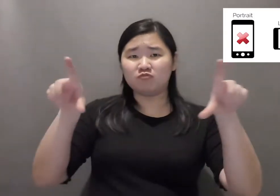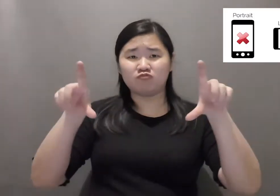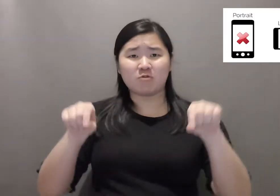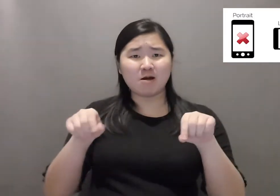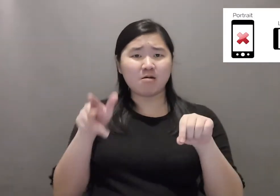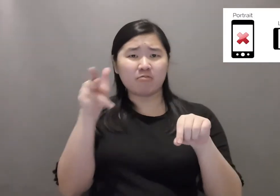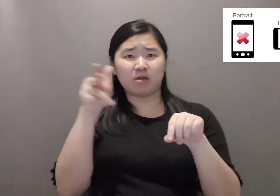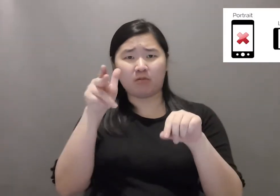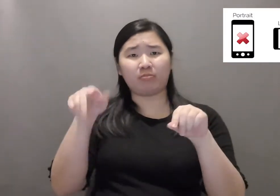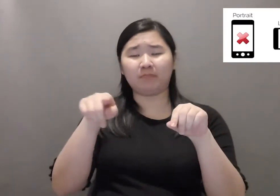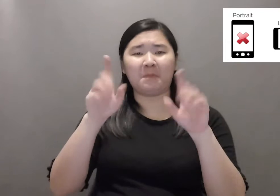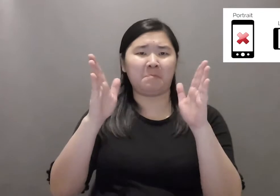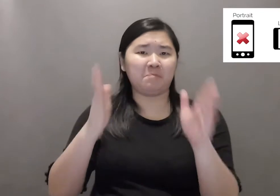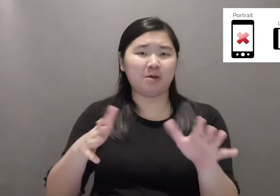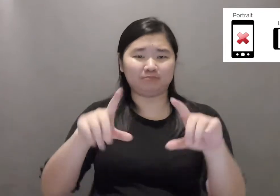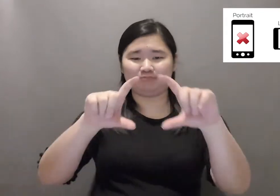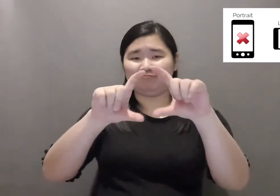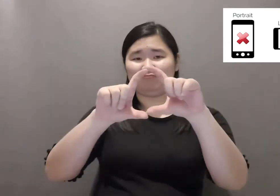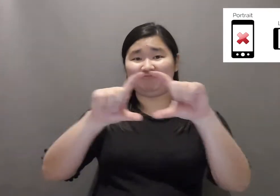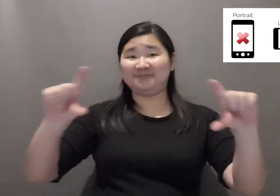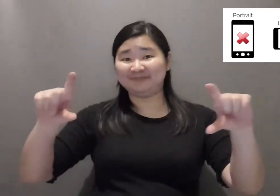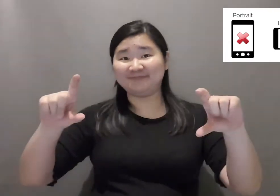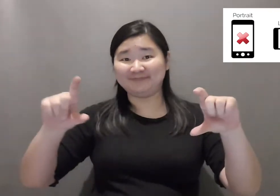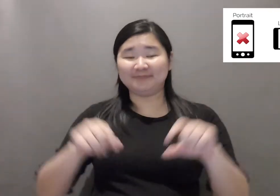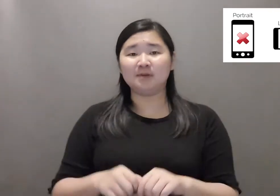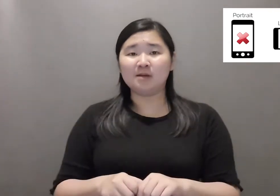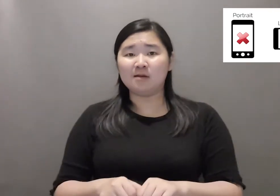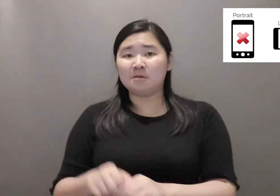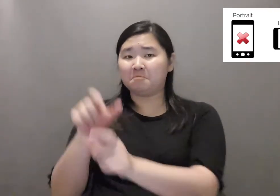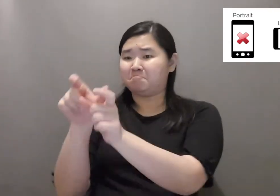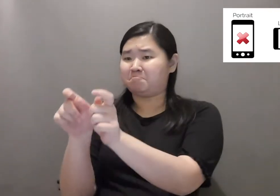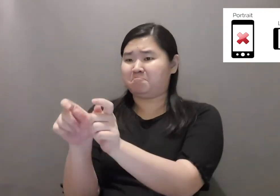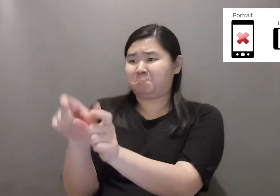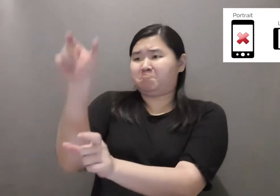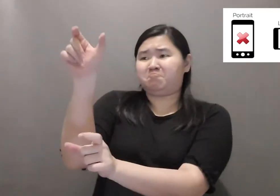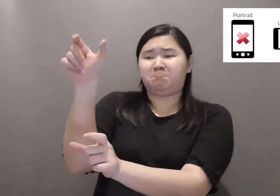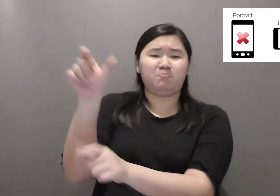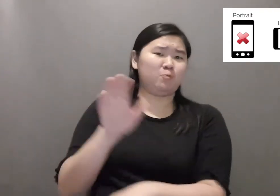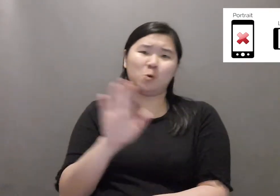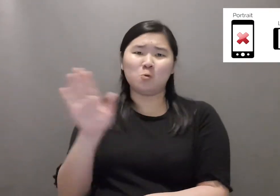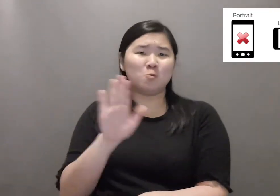Shoot the video in landscape mode (widescreen/horizontal) and not in portrait (vertical) mode.